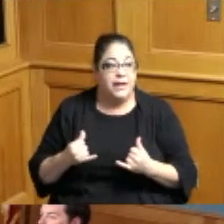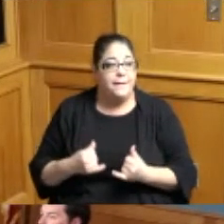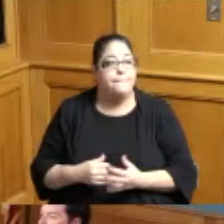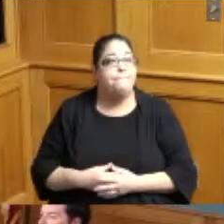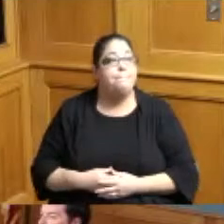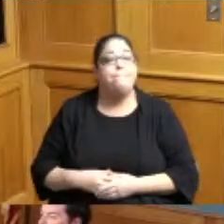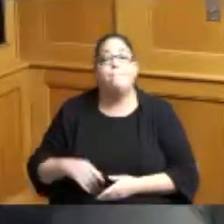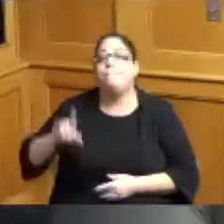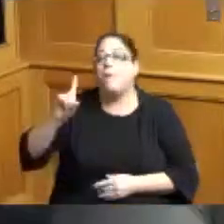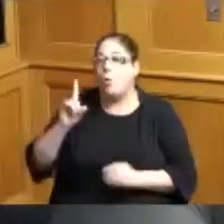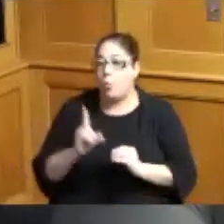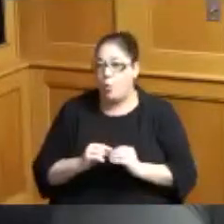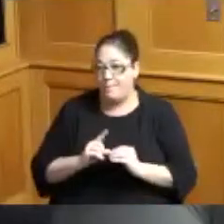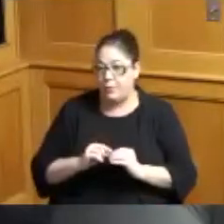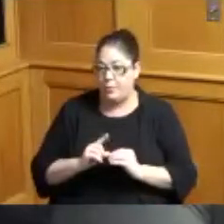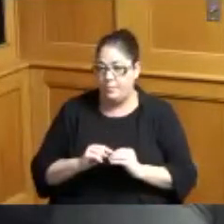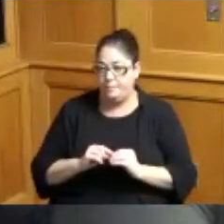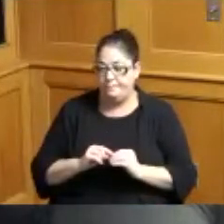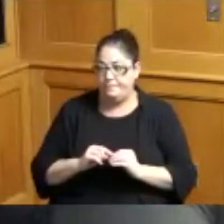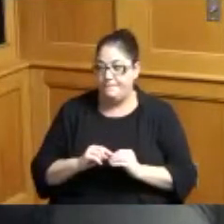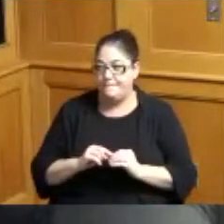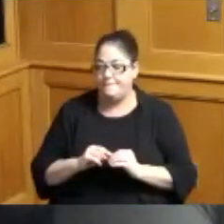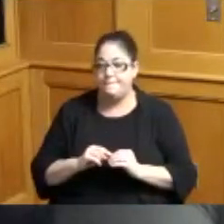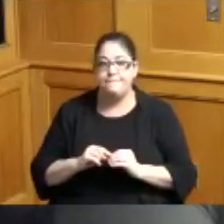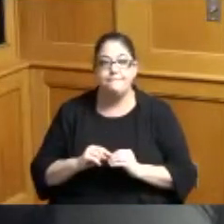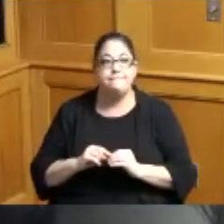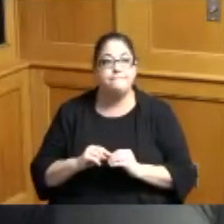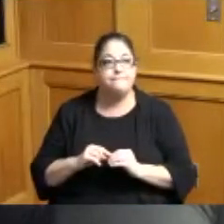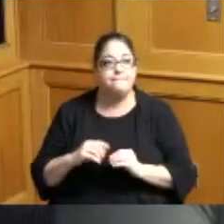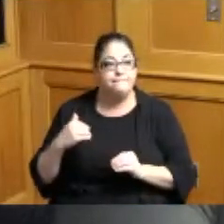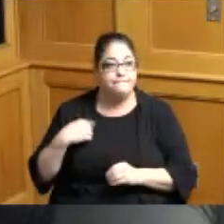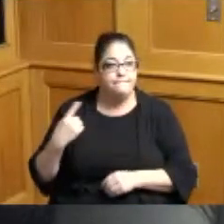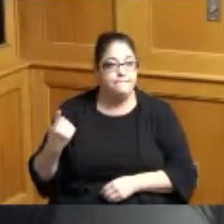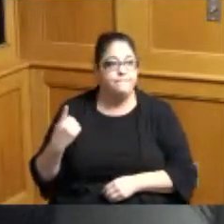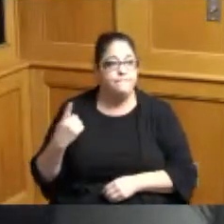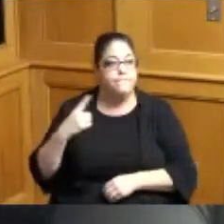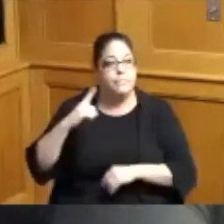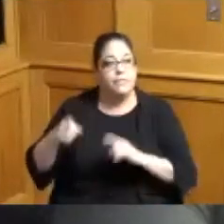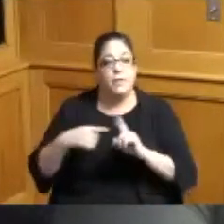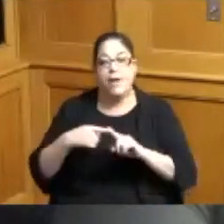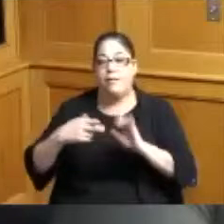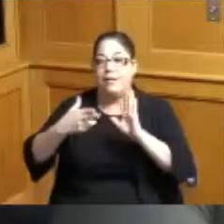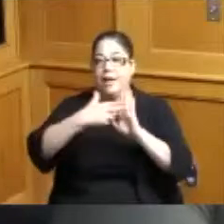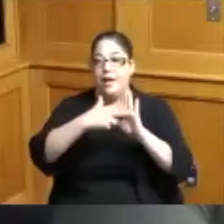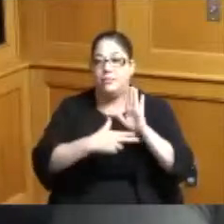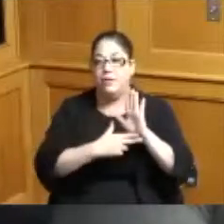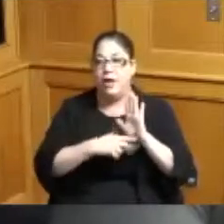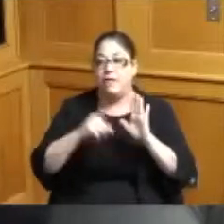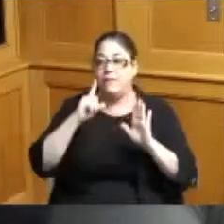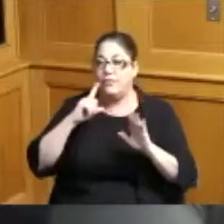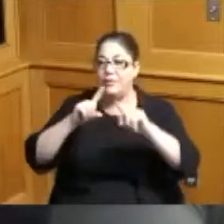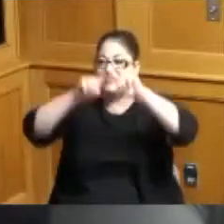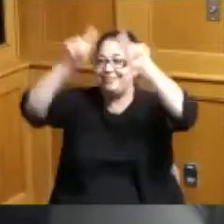oh I had one other I do have one about the contract for those signage that's